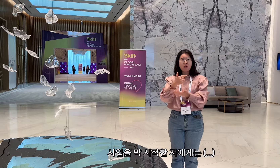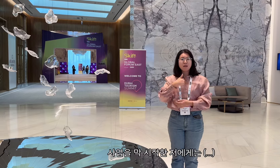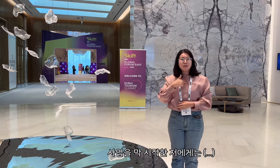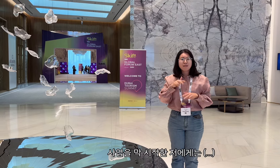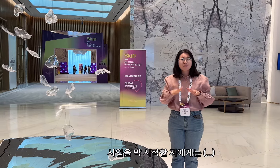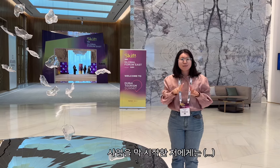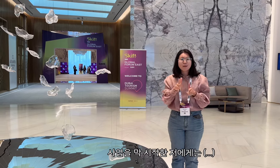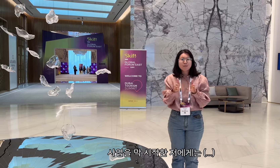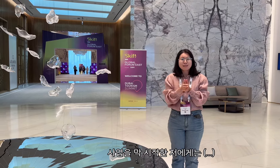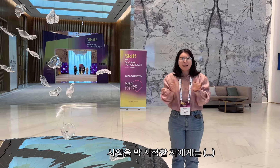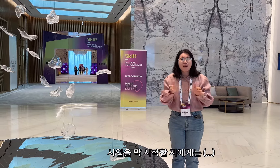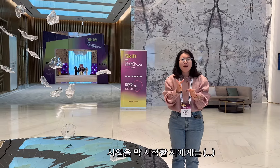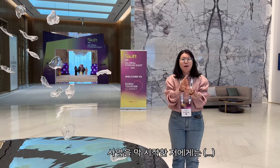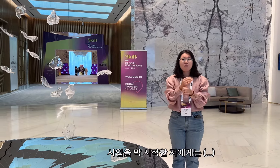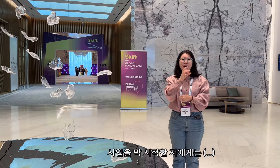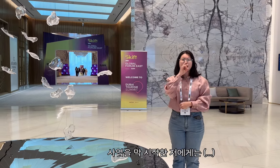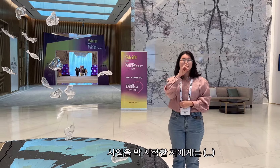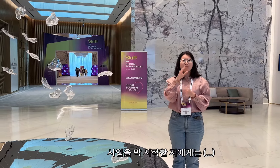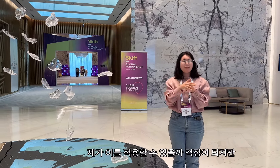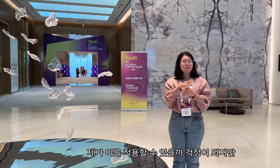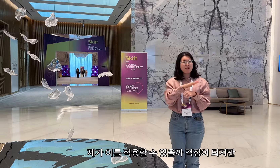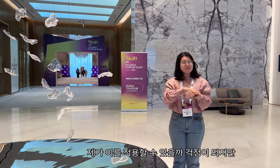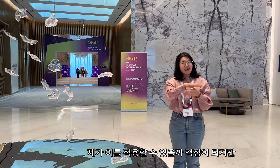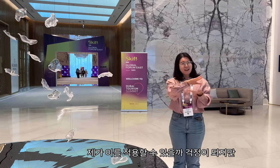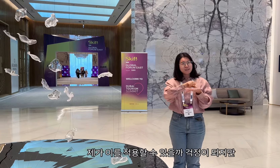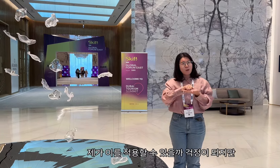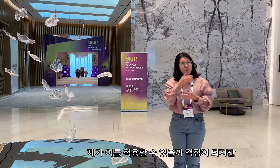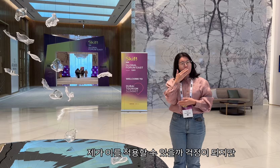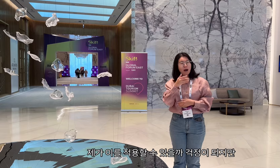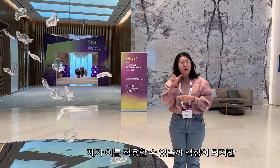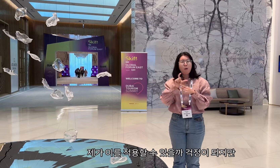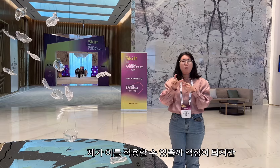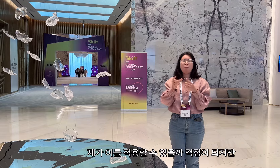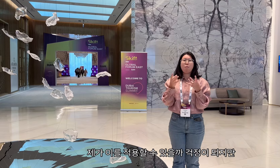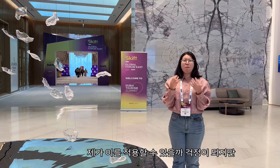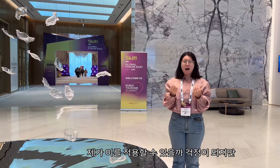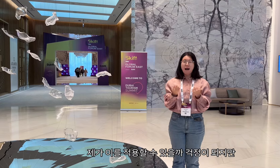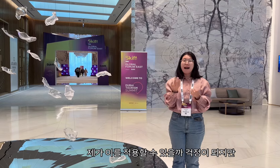so for me who is just starting out in business I'm worried about whether I can apply this, but